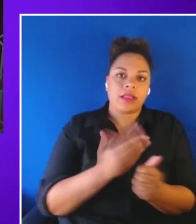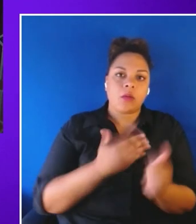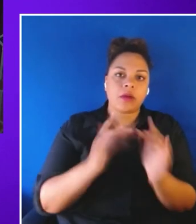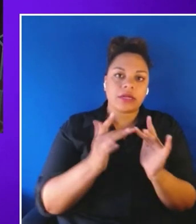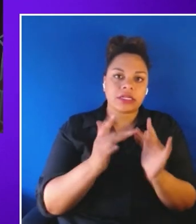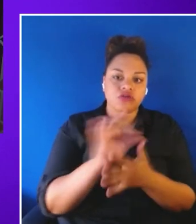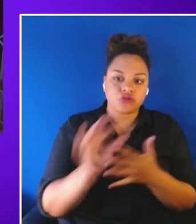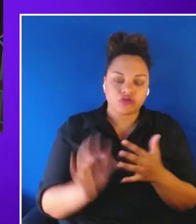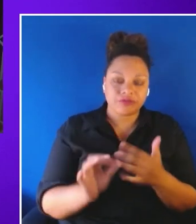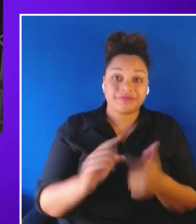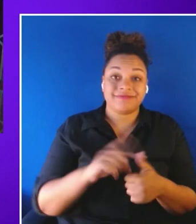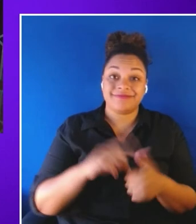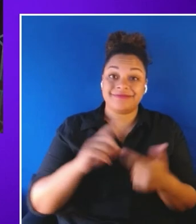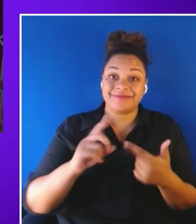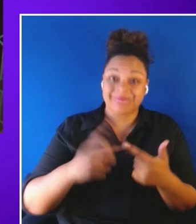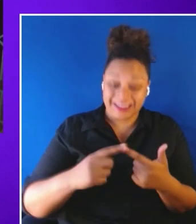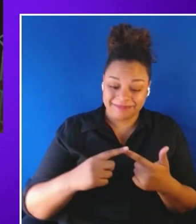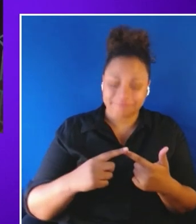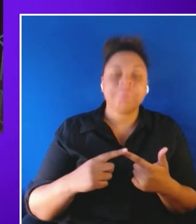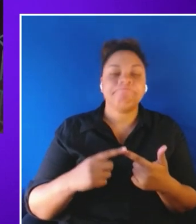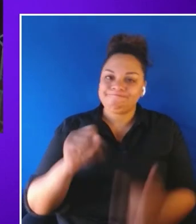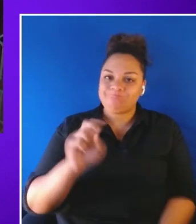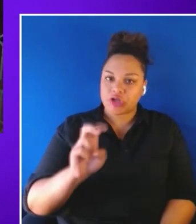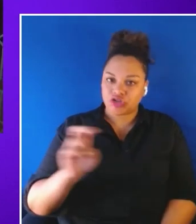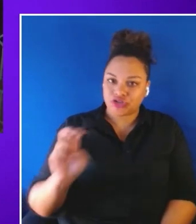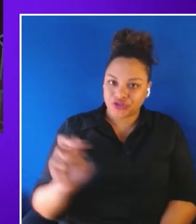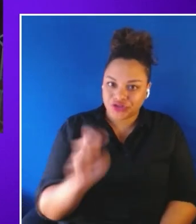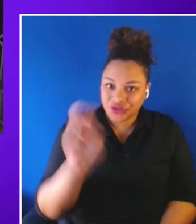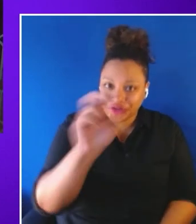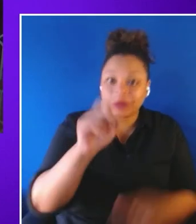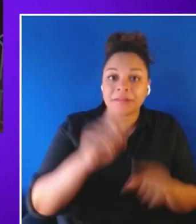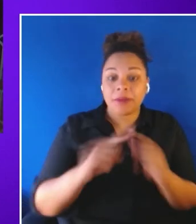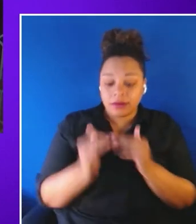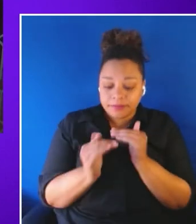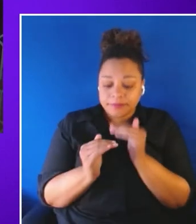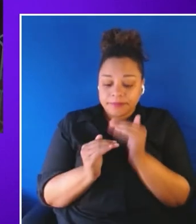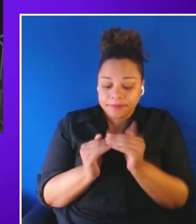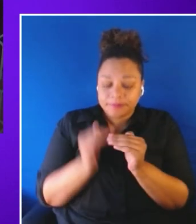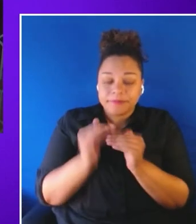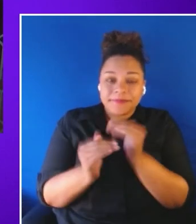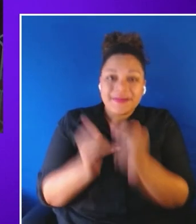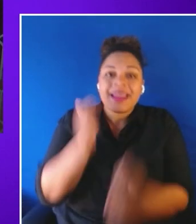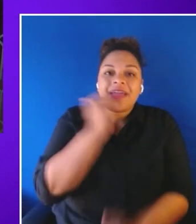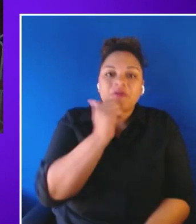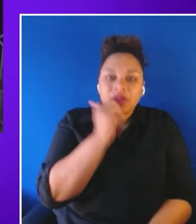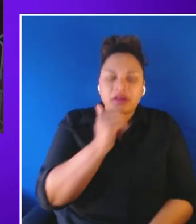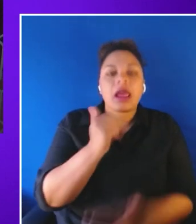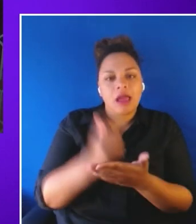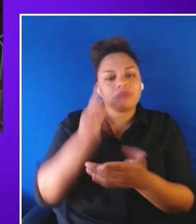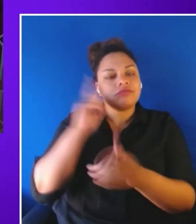journey but just taking steps every day will bring us closer to the goal of equal access for all.